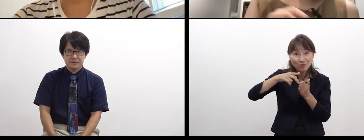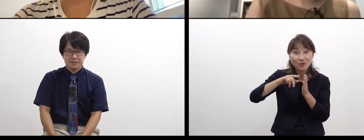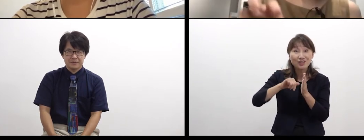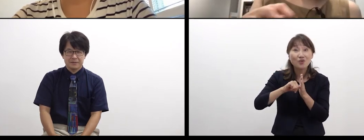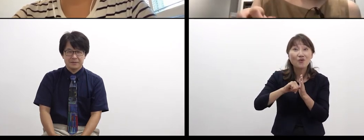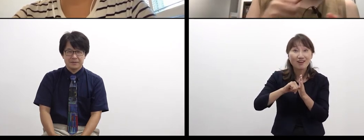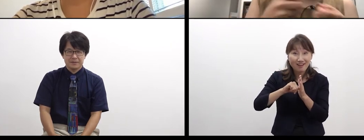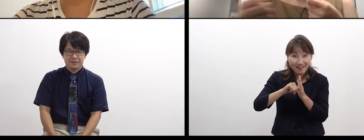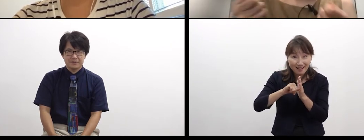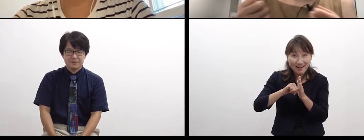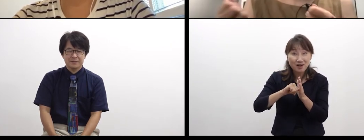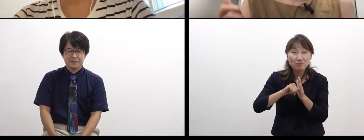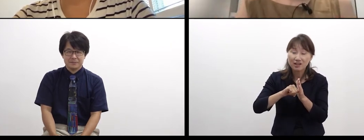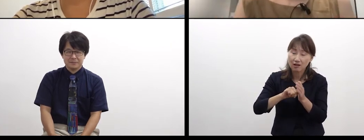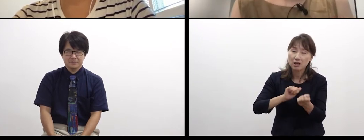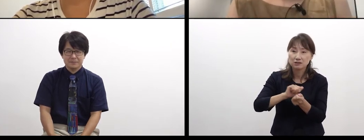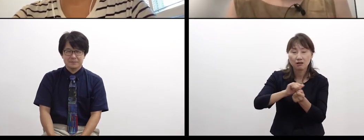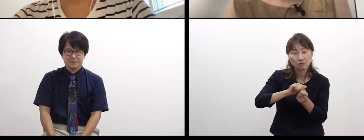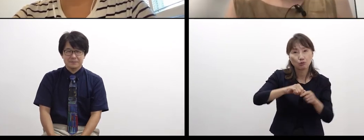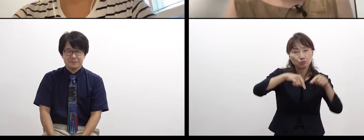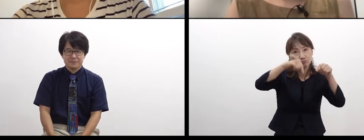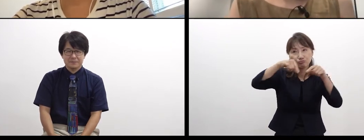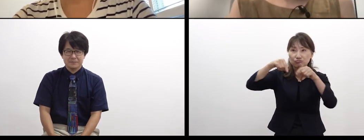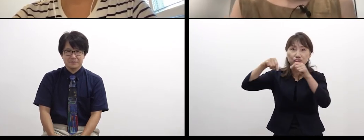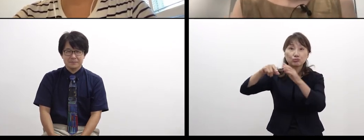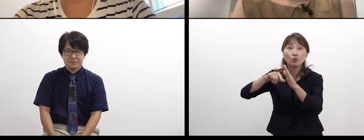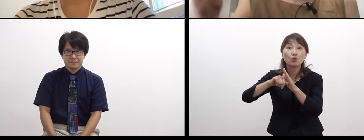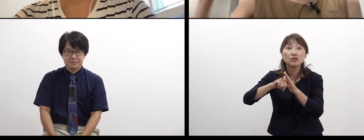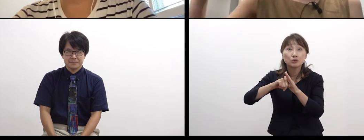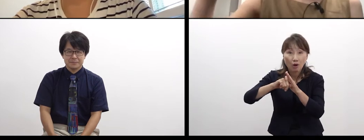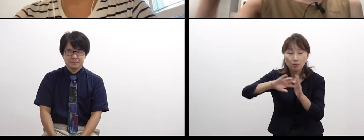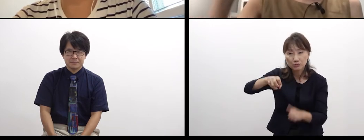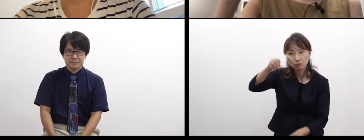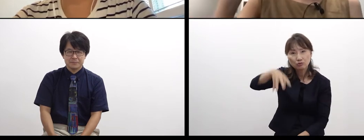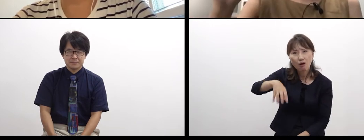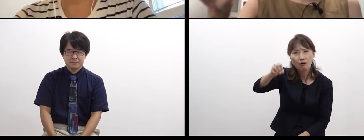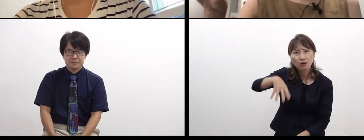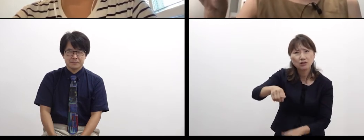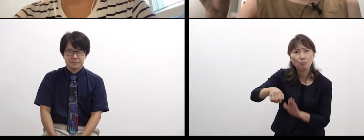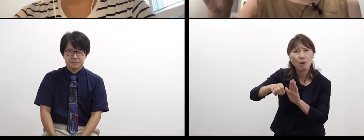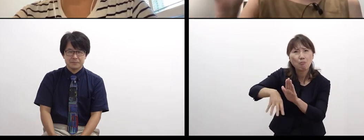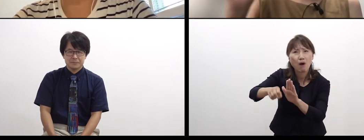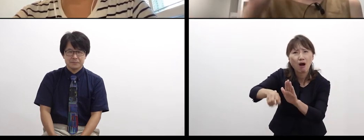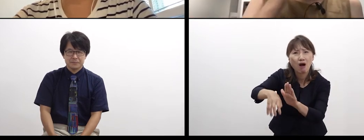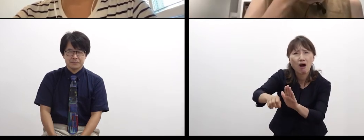putting out fire, washing clothes, or etc., they keep the tap water run